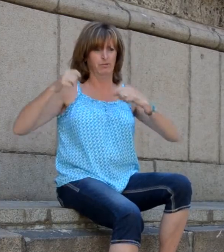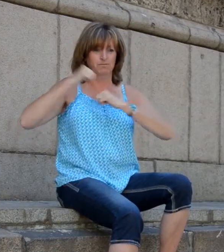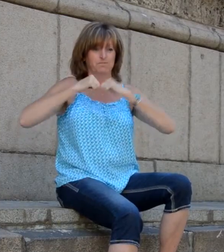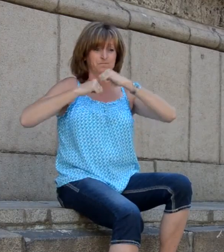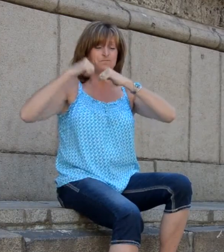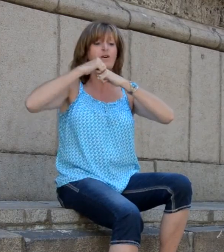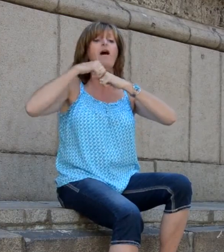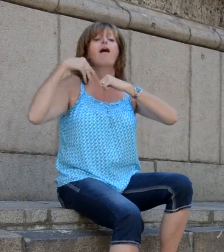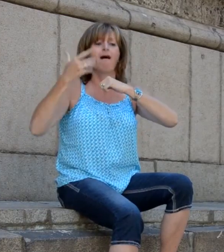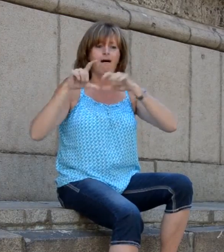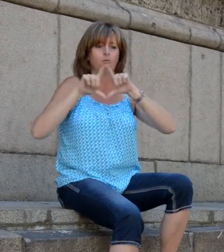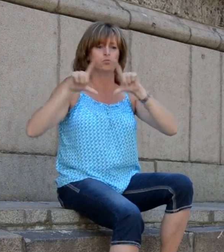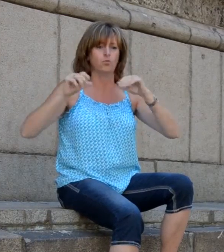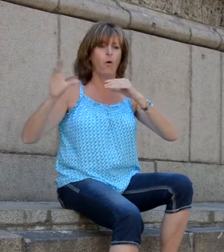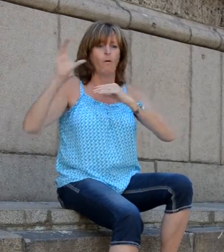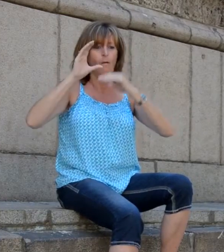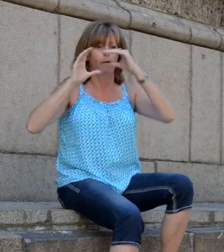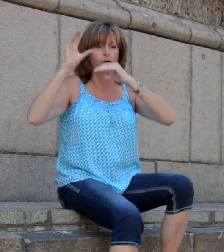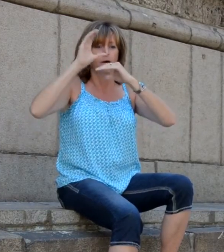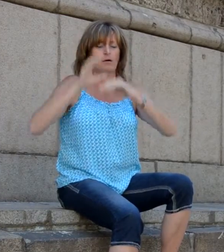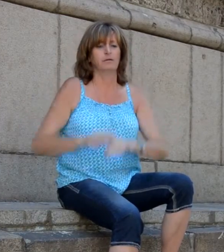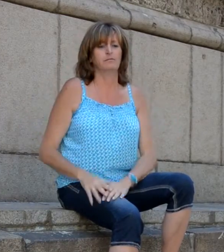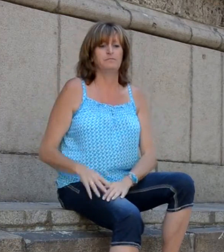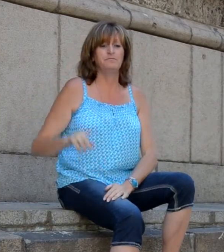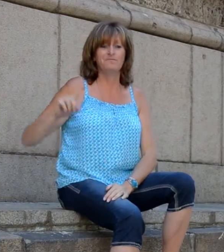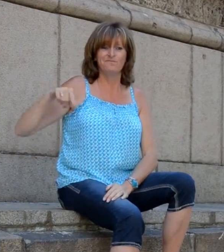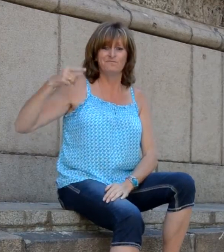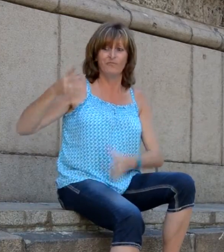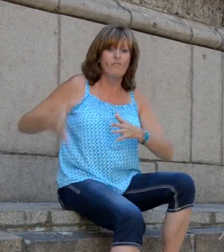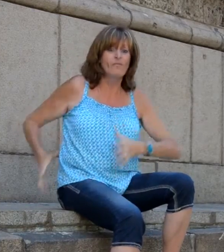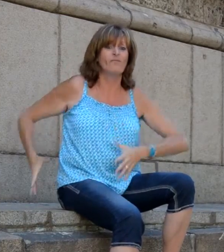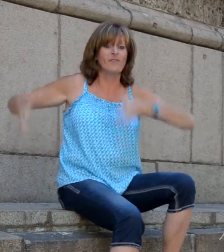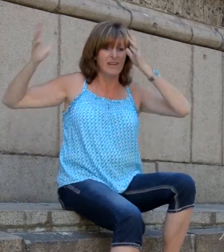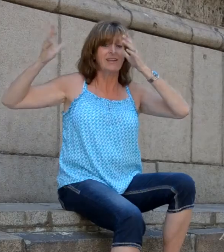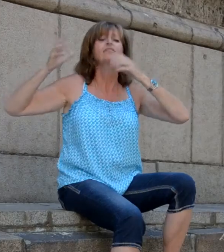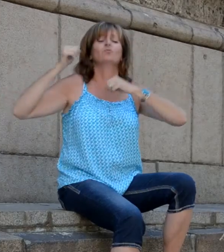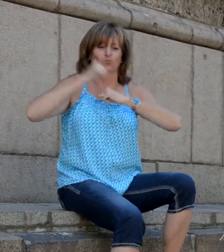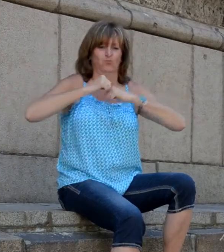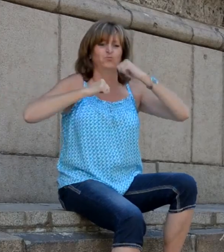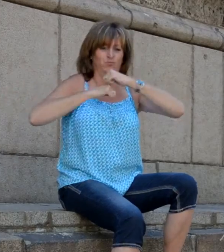church was built by wood and it had fundamentals made of stone.